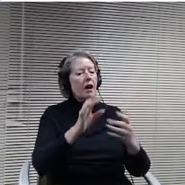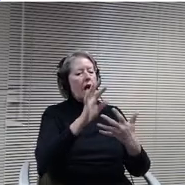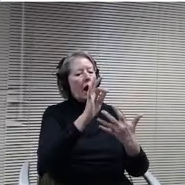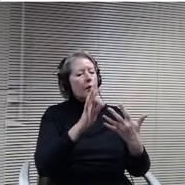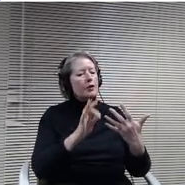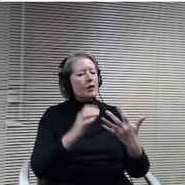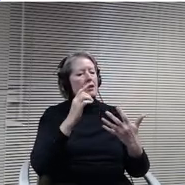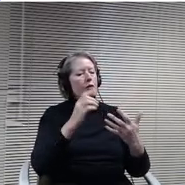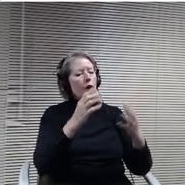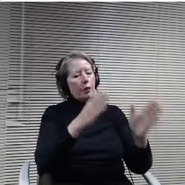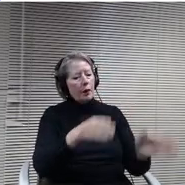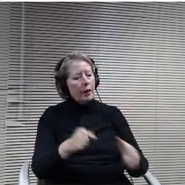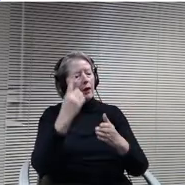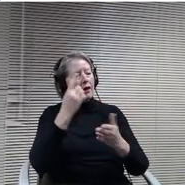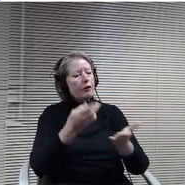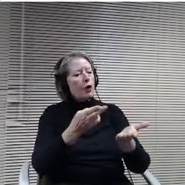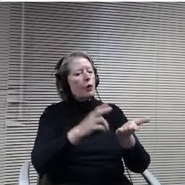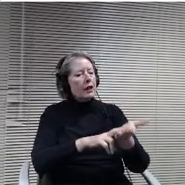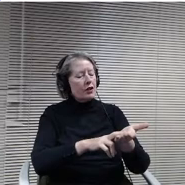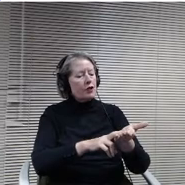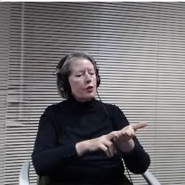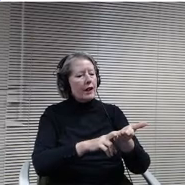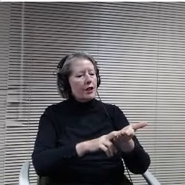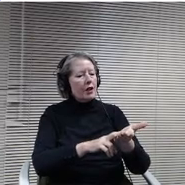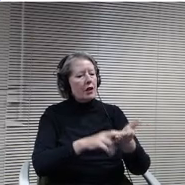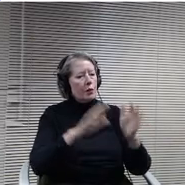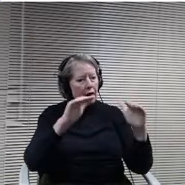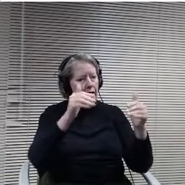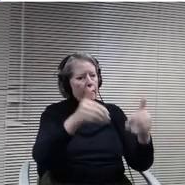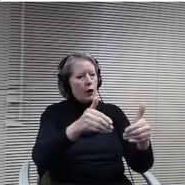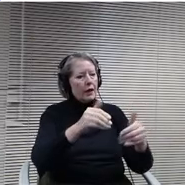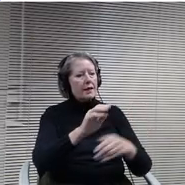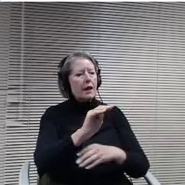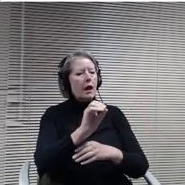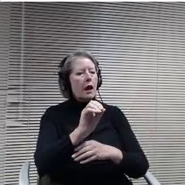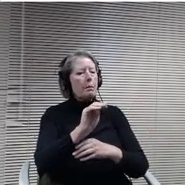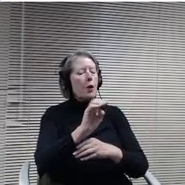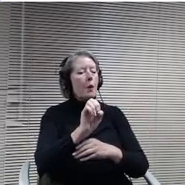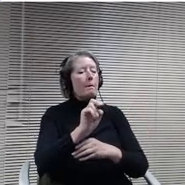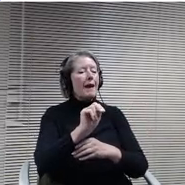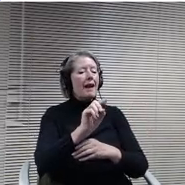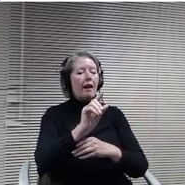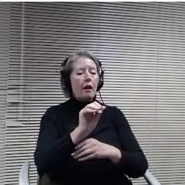weeks and tonight again focusing on the momentum program is Doctor Peterson mentioned the new strand that started this